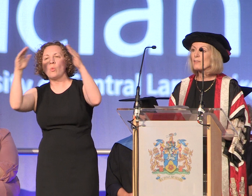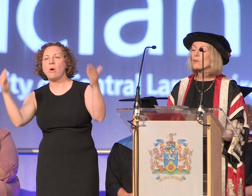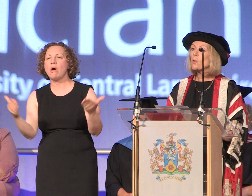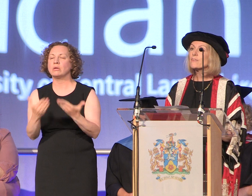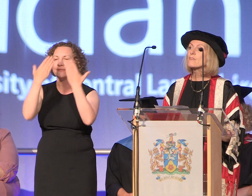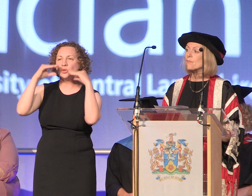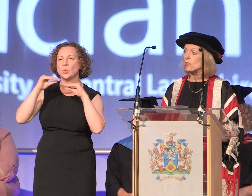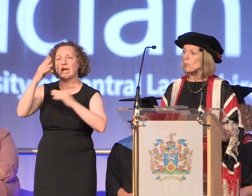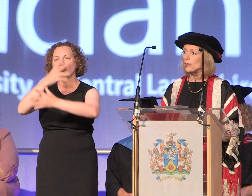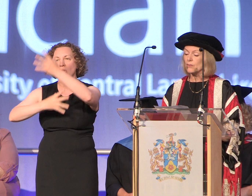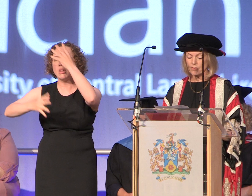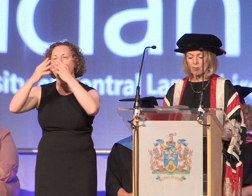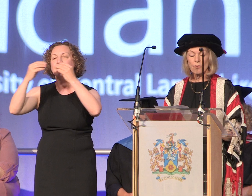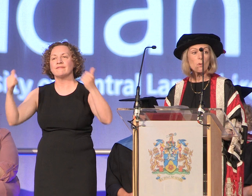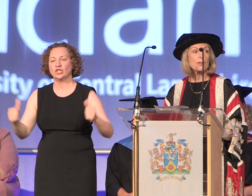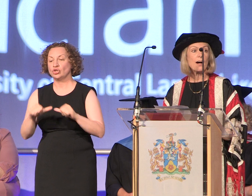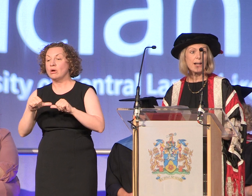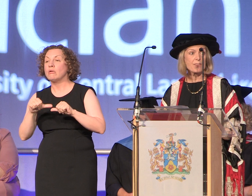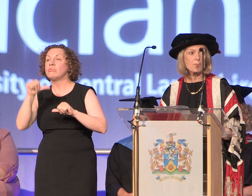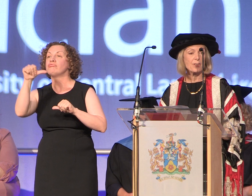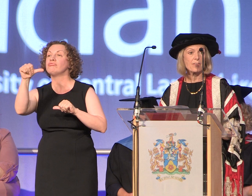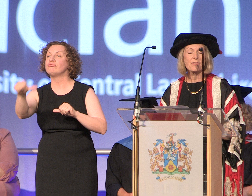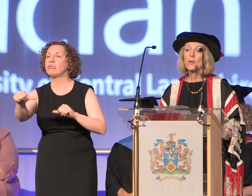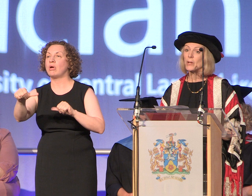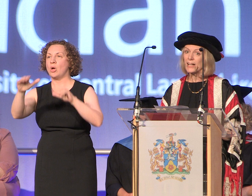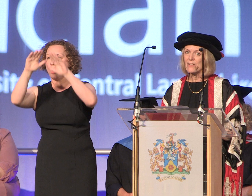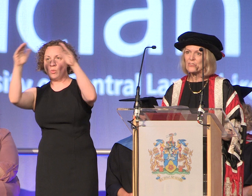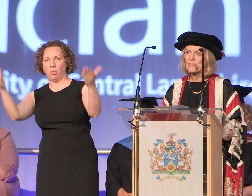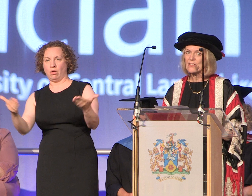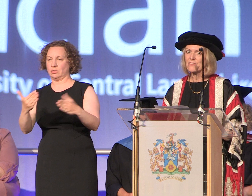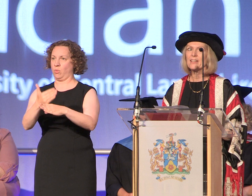enter quite a different world to the one I experienced when I left University